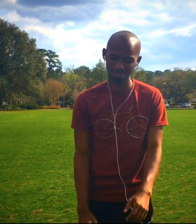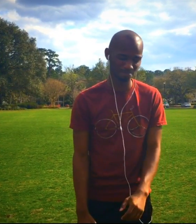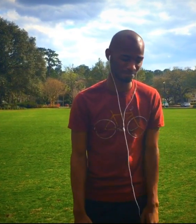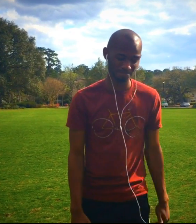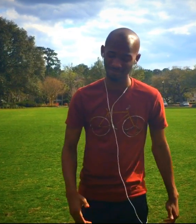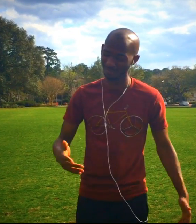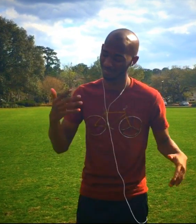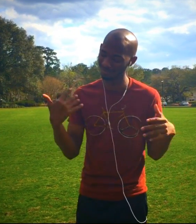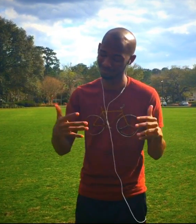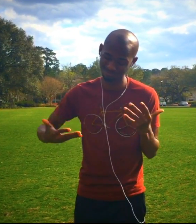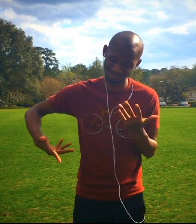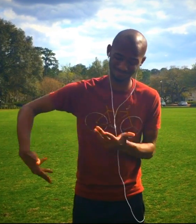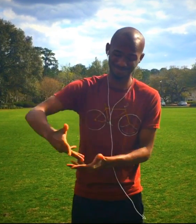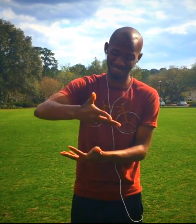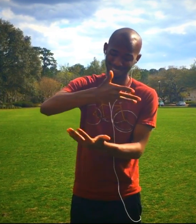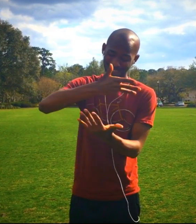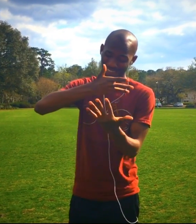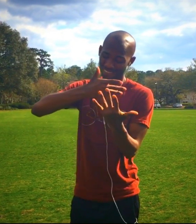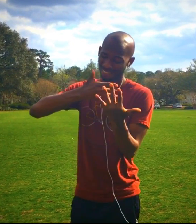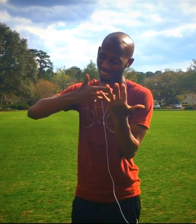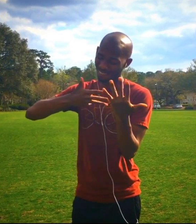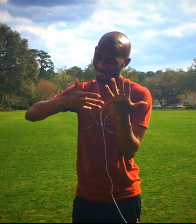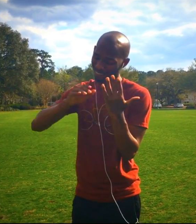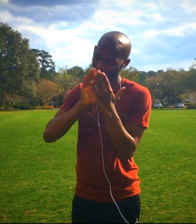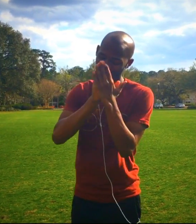Your presence, Lord